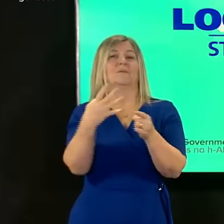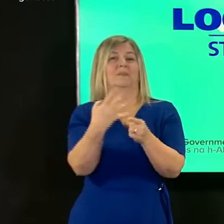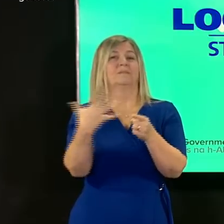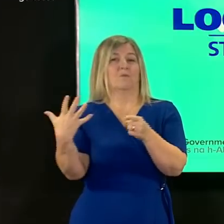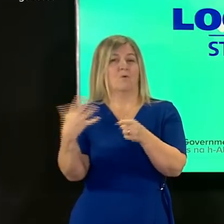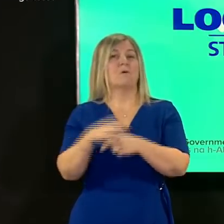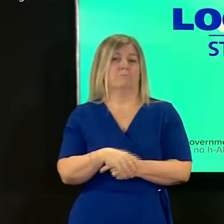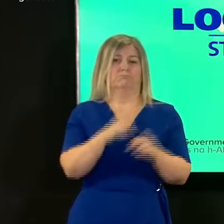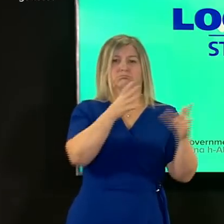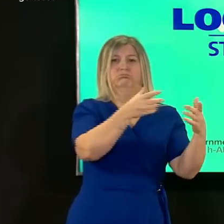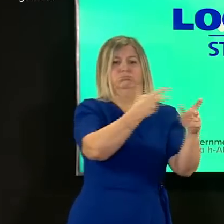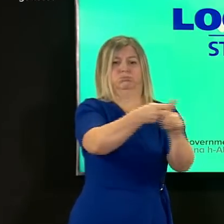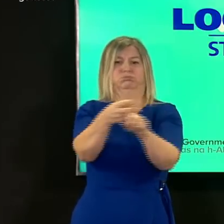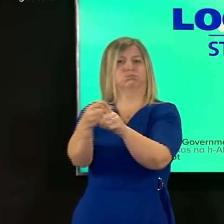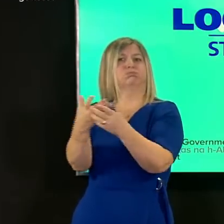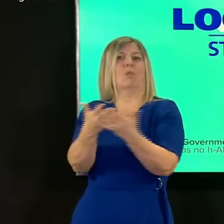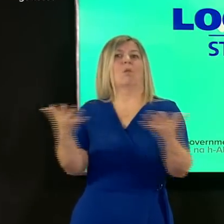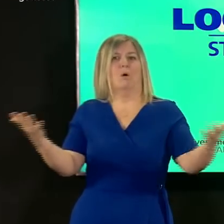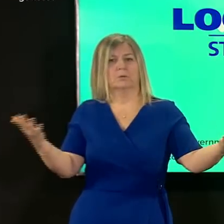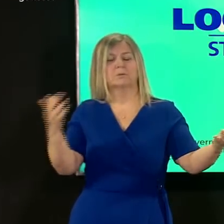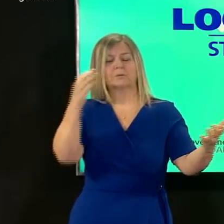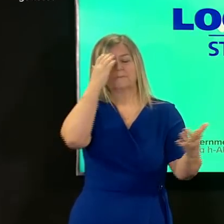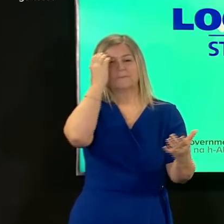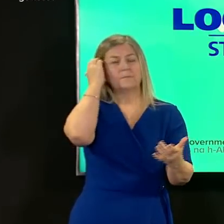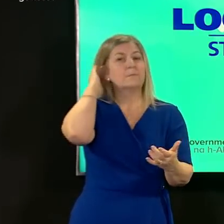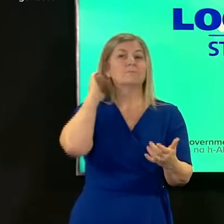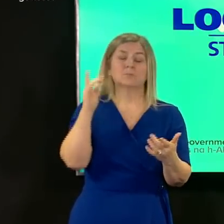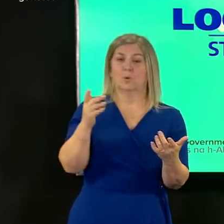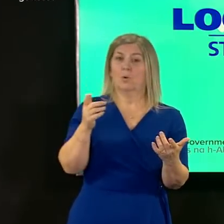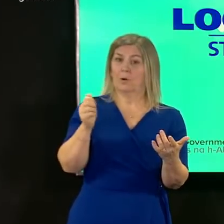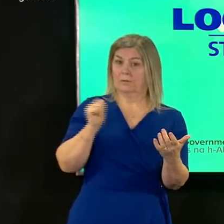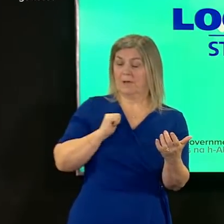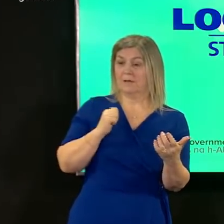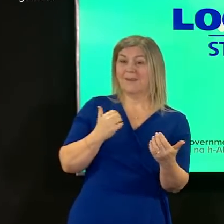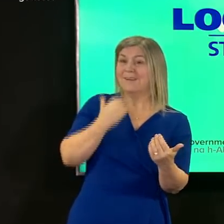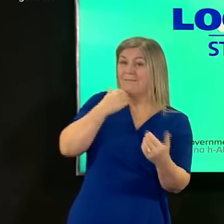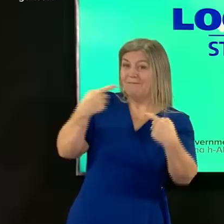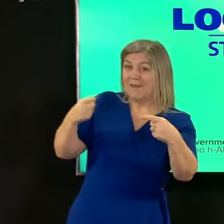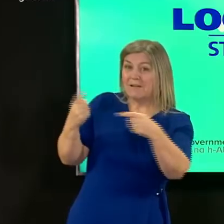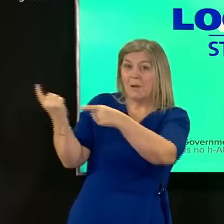so supplies permitting we continue to expect to be able to offer a first dose